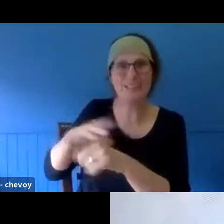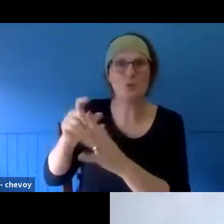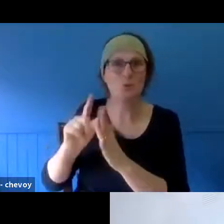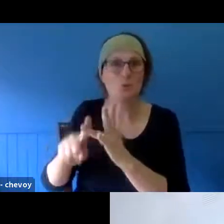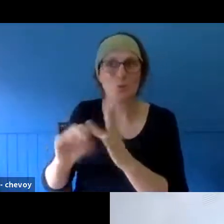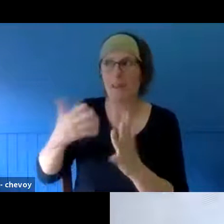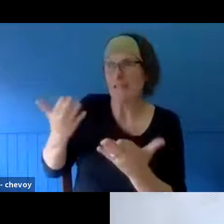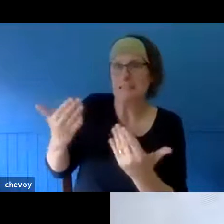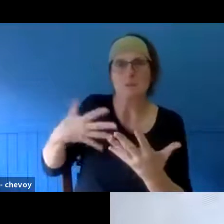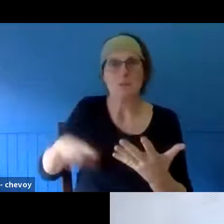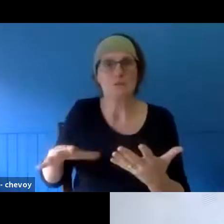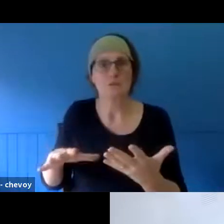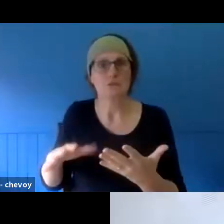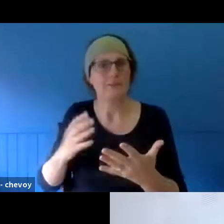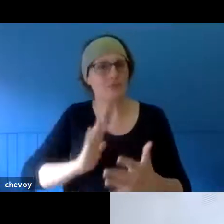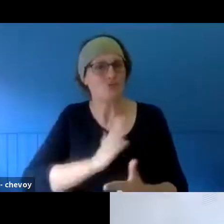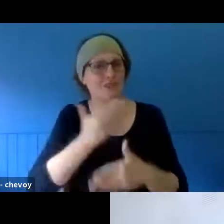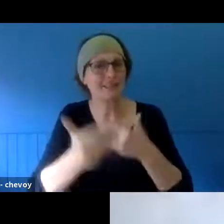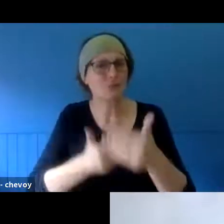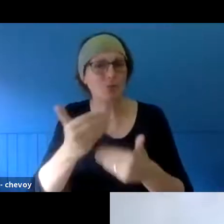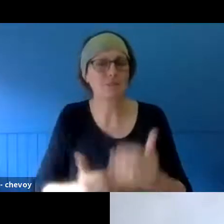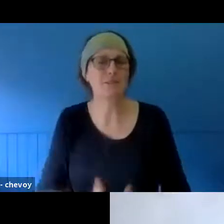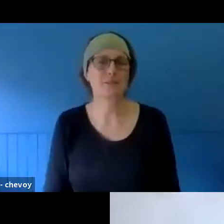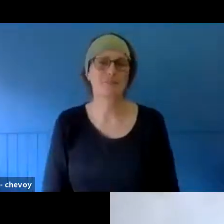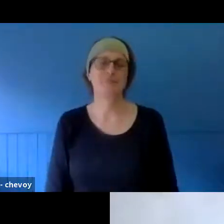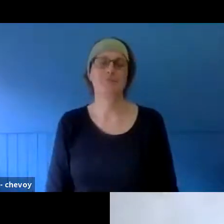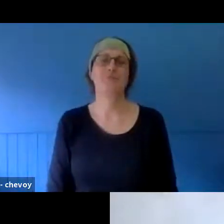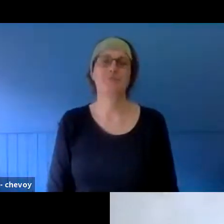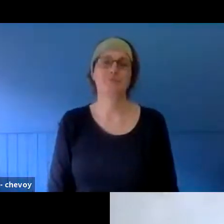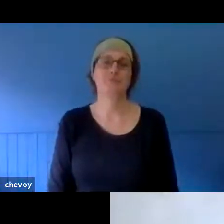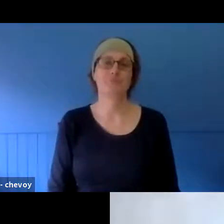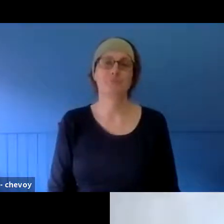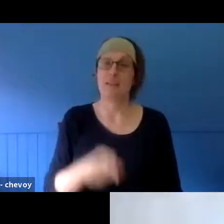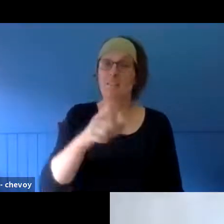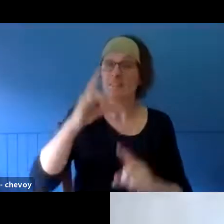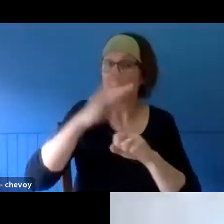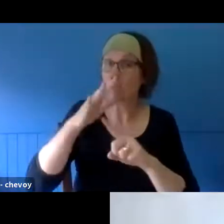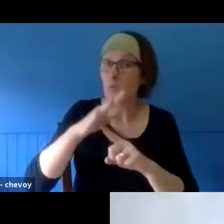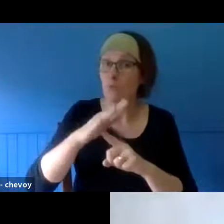And I think that that's really important, because that was about recognising the thing that happened on that day for most people - if you